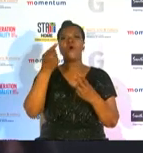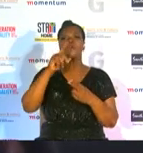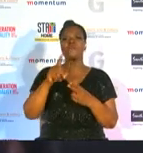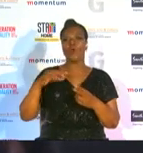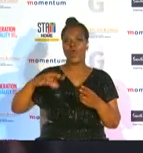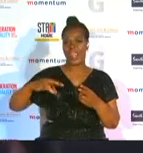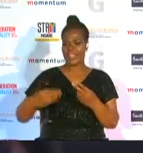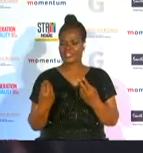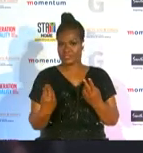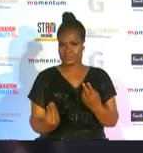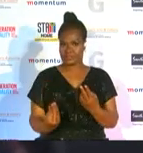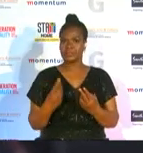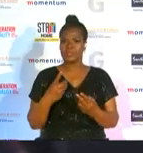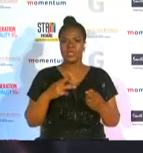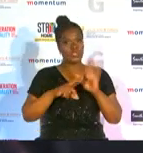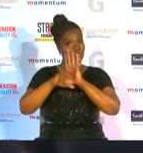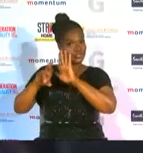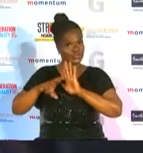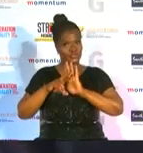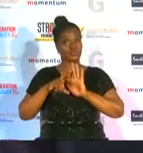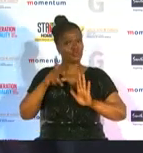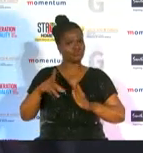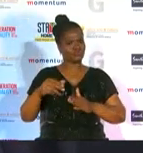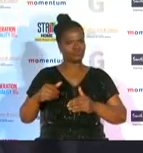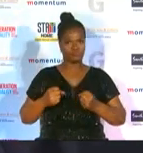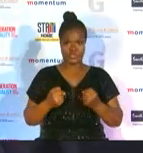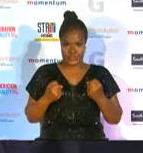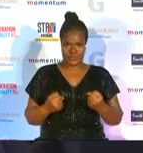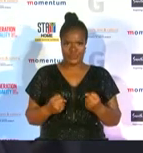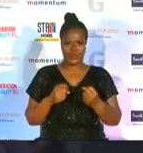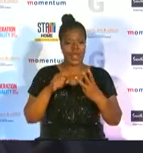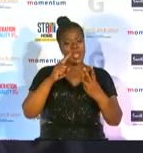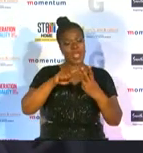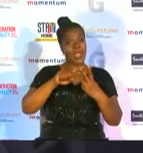demonstrates fearlessness and resilience she is the first african woman